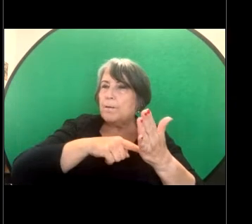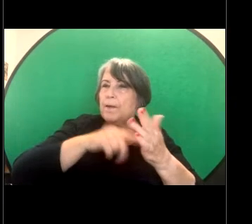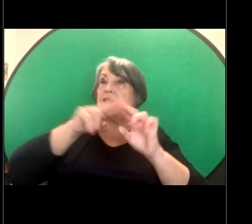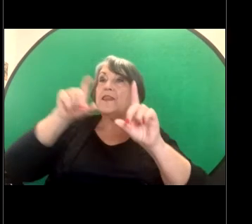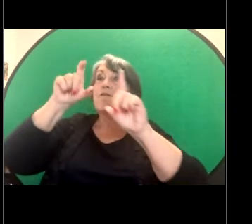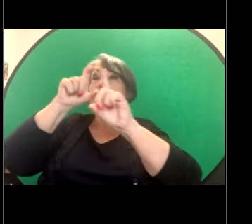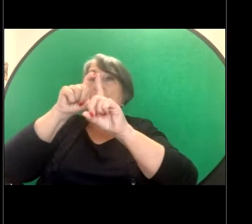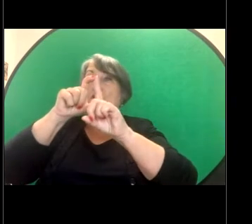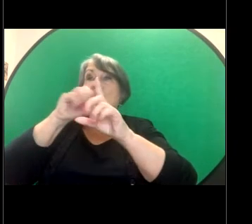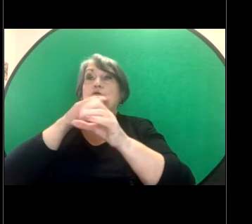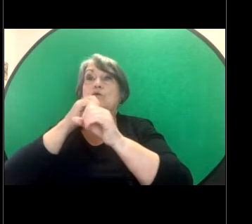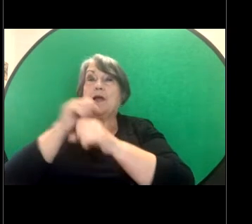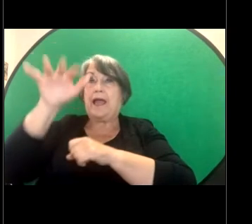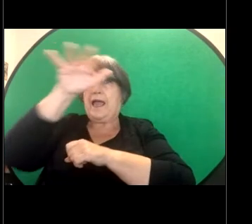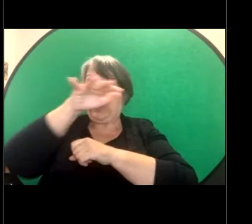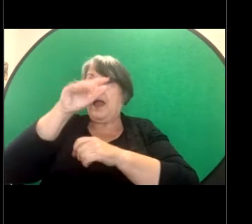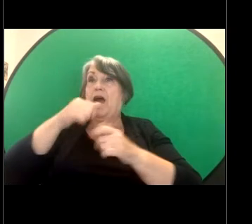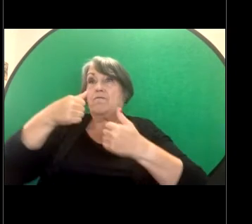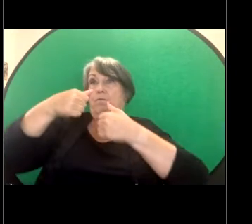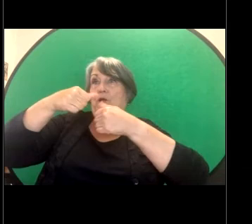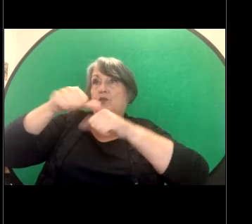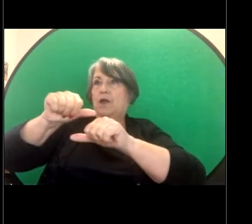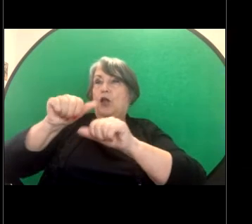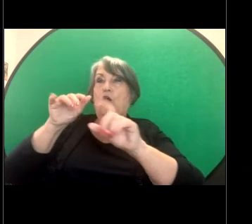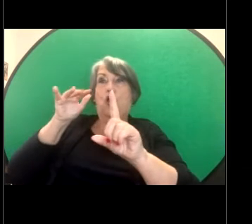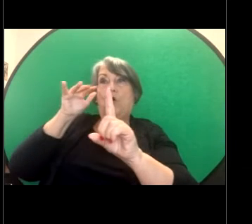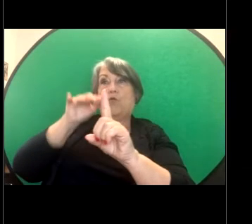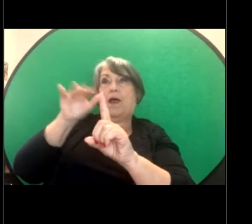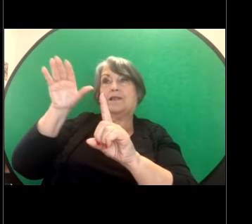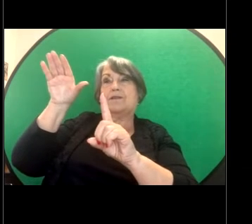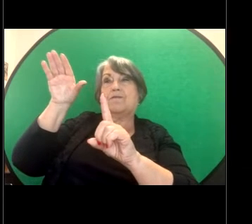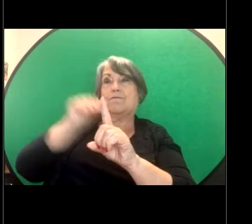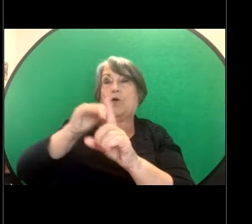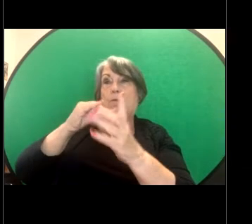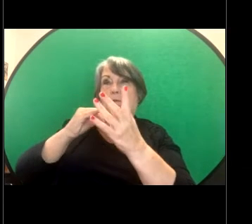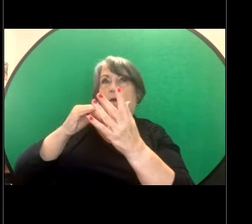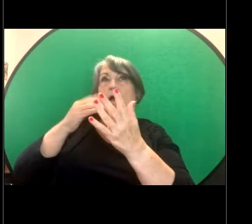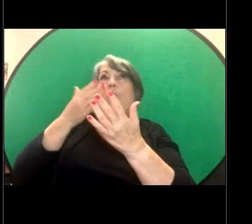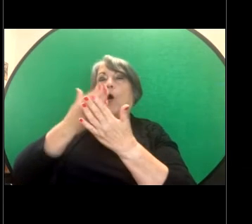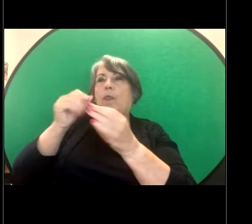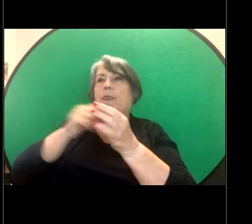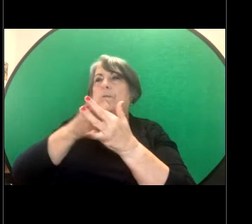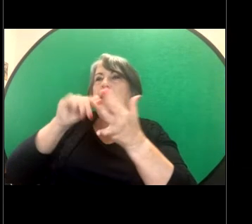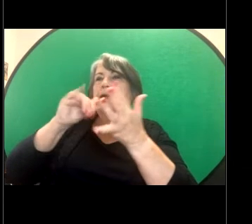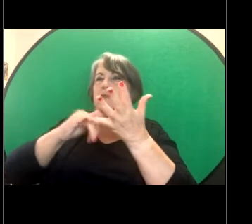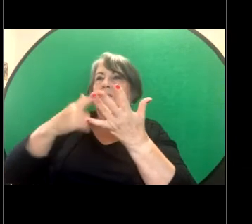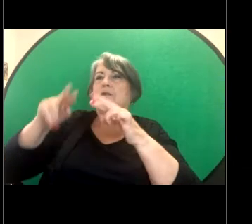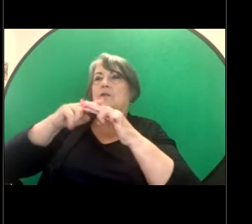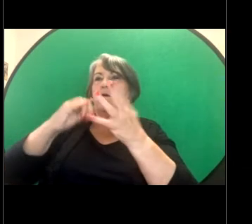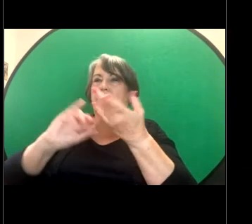there is a protection against harassment on the basis of sex and both of those protections in